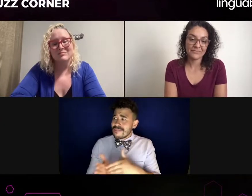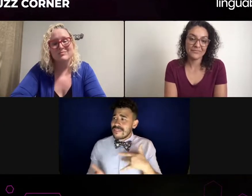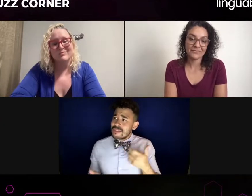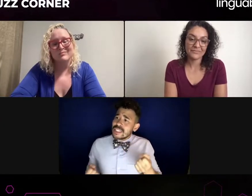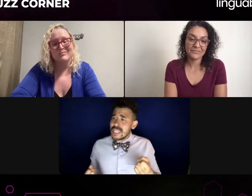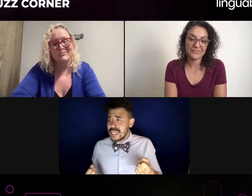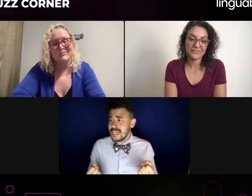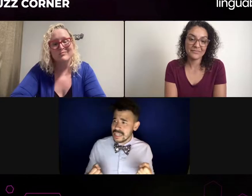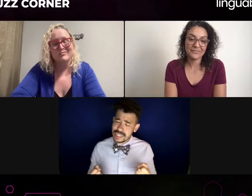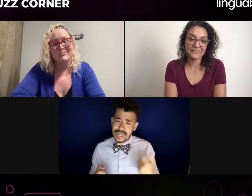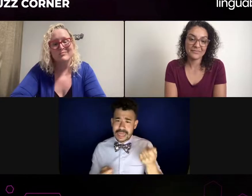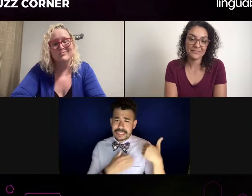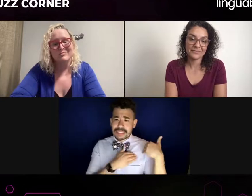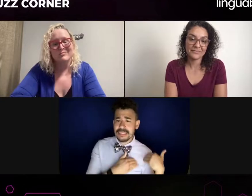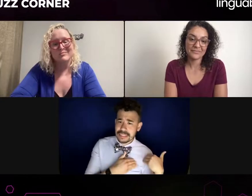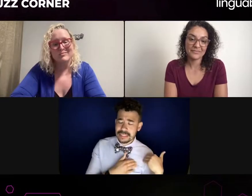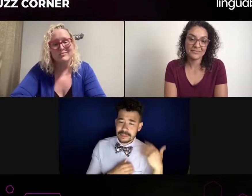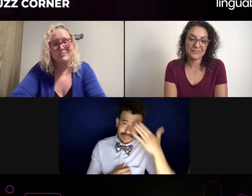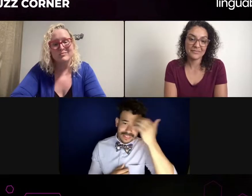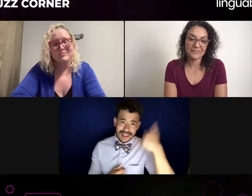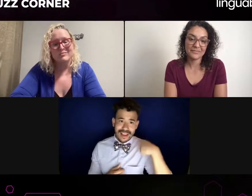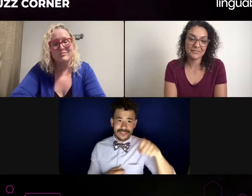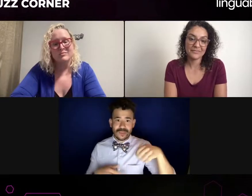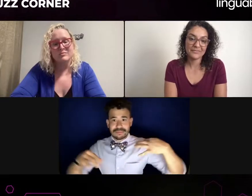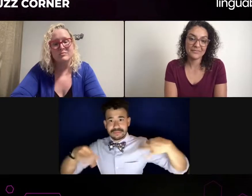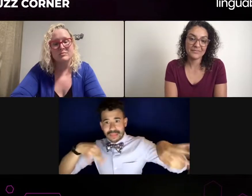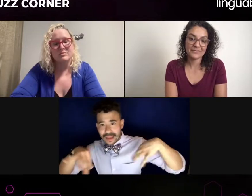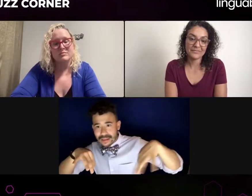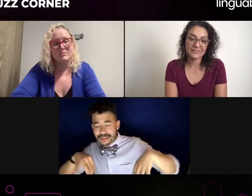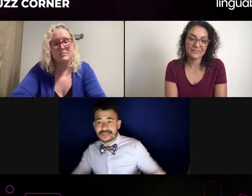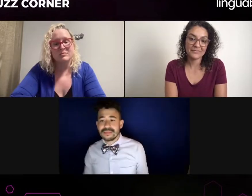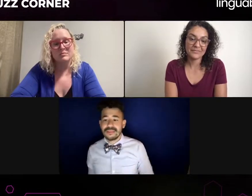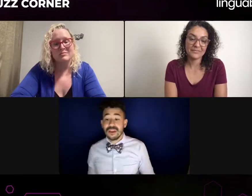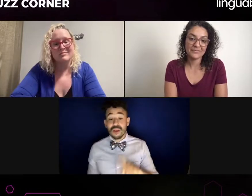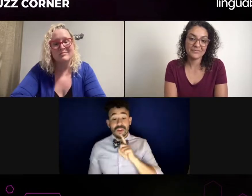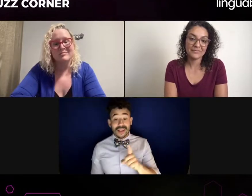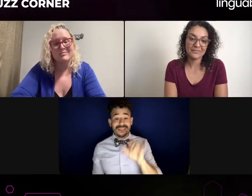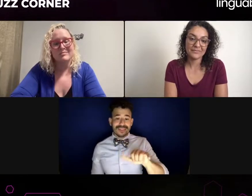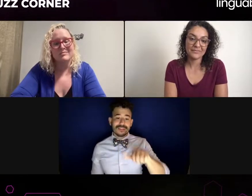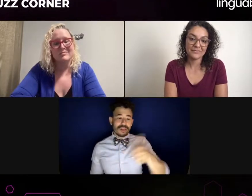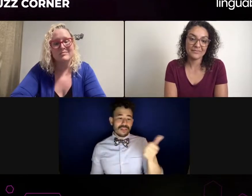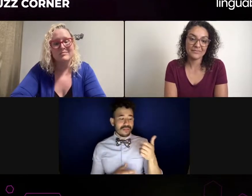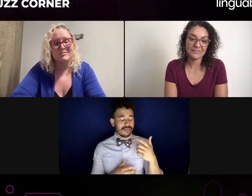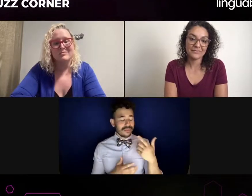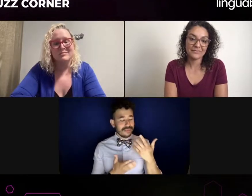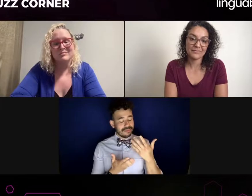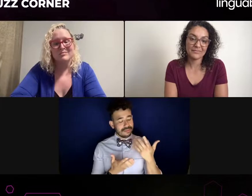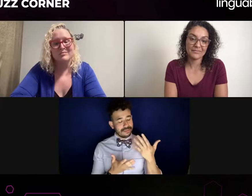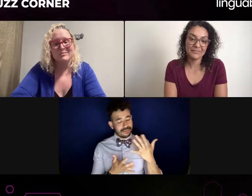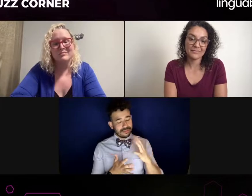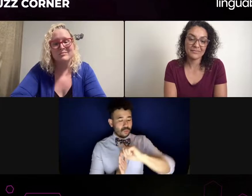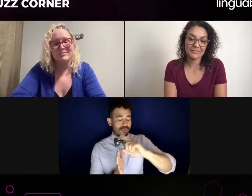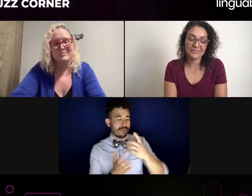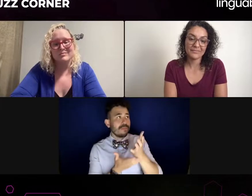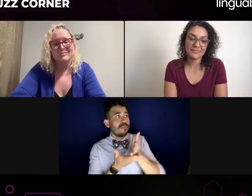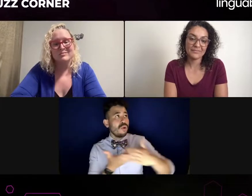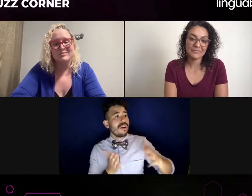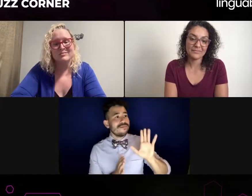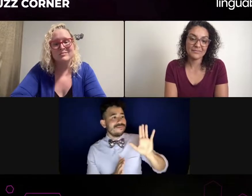but that again, that depends on the casting director and the producing team. You know, they all might not be aware of the nuances of sign language because they're typically all hearing